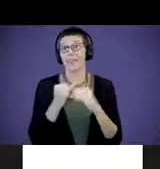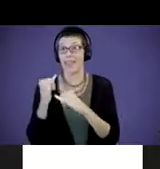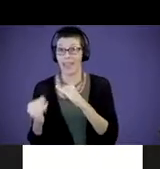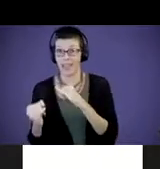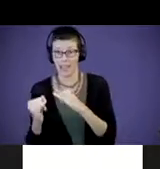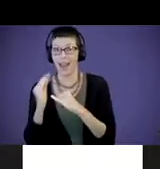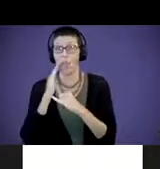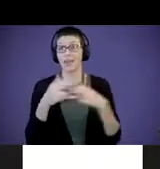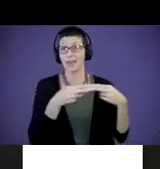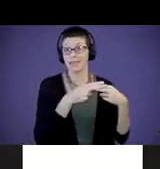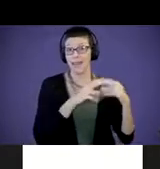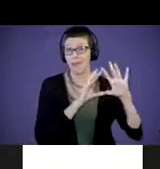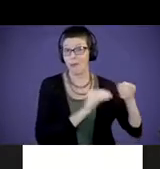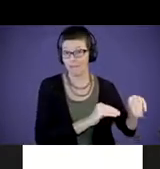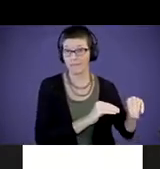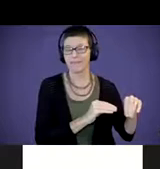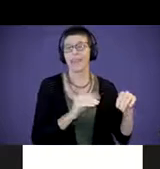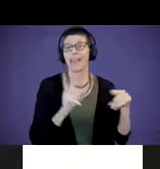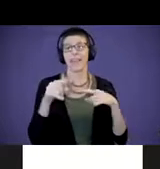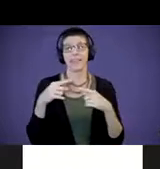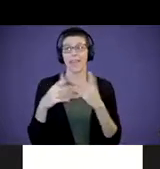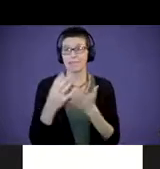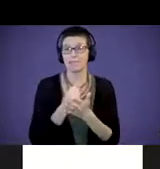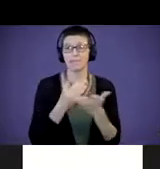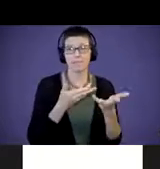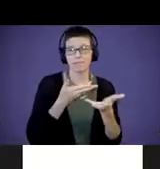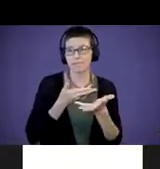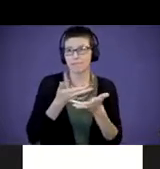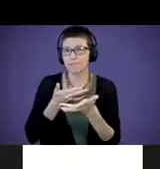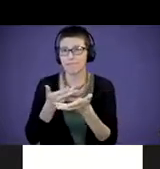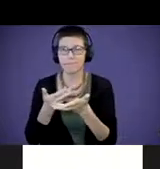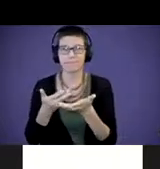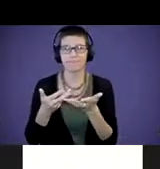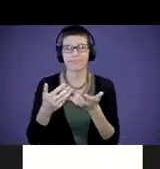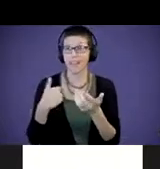and have an opportunity to engage with each other. And I'm going to put you to work before that time